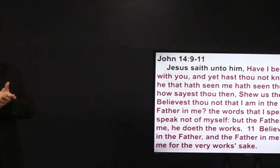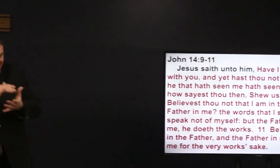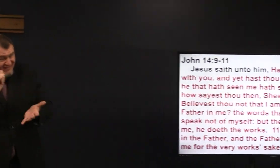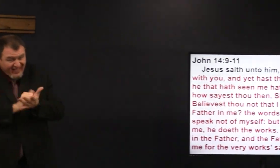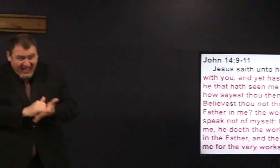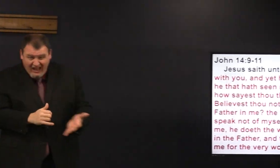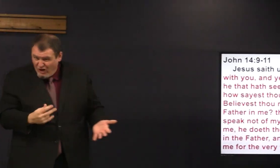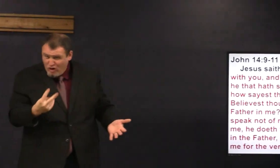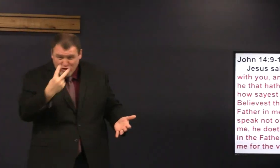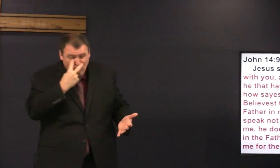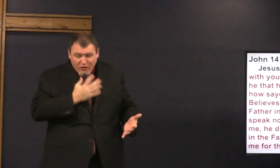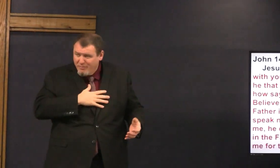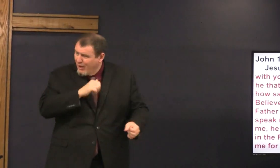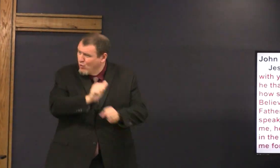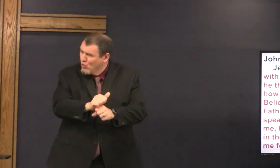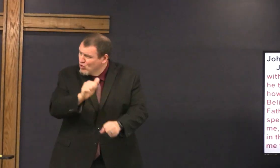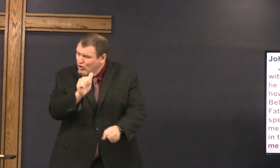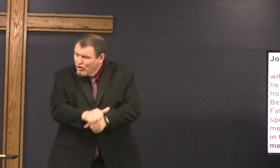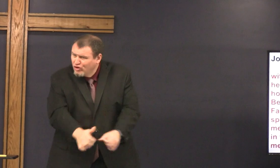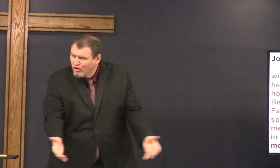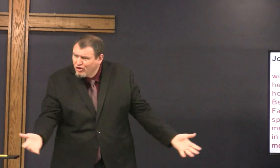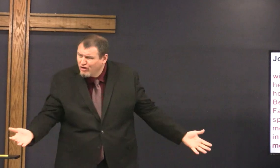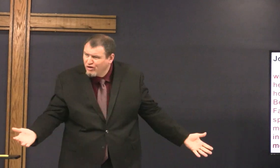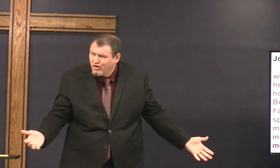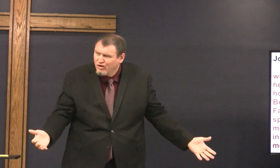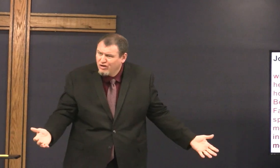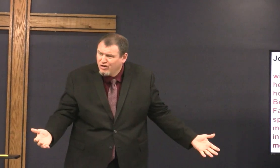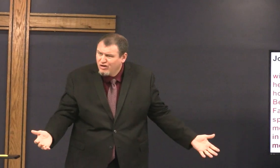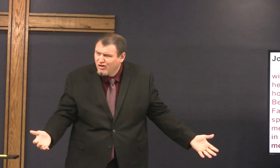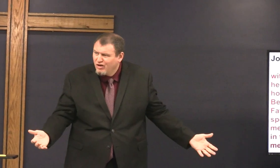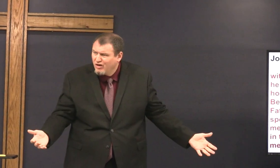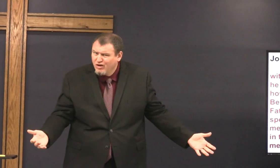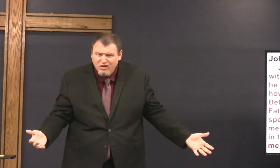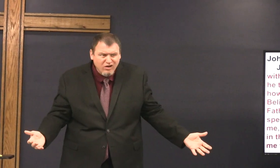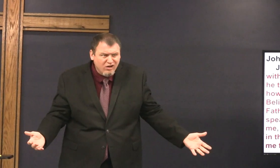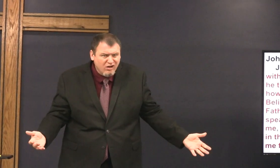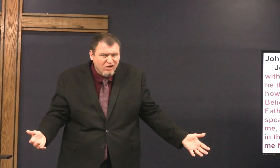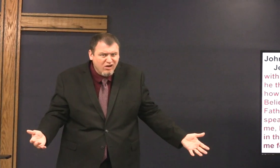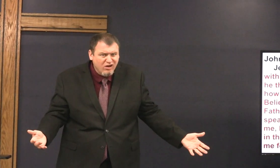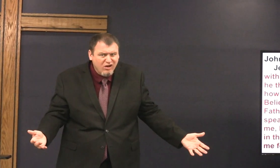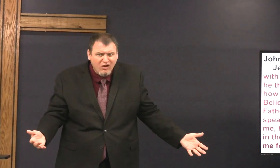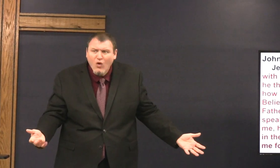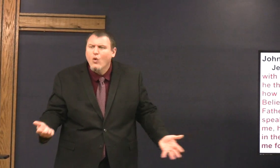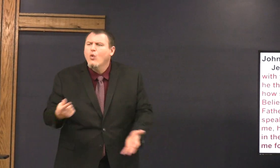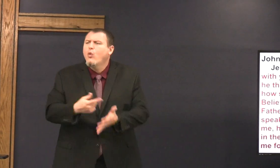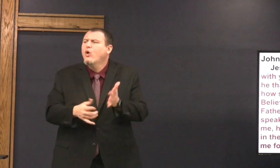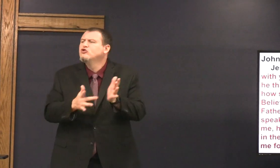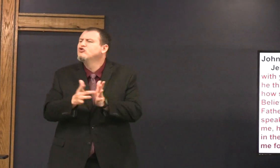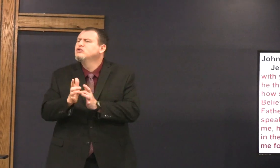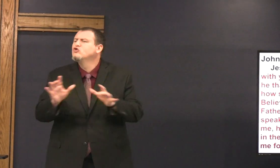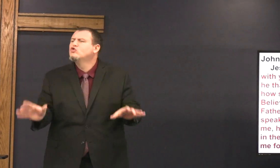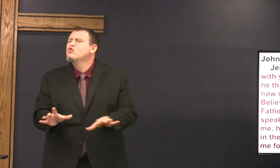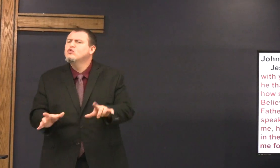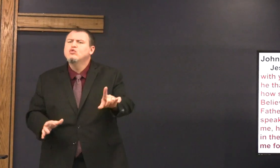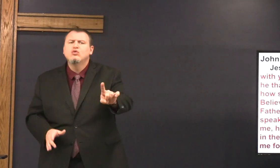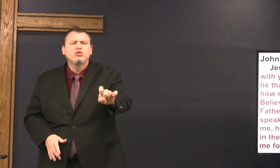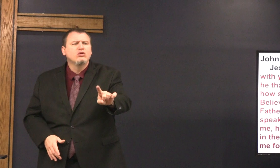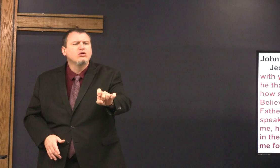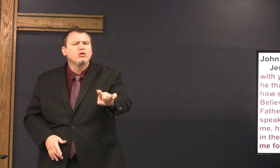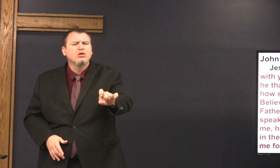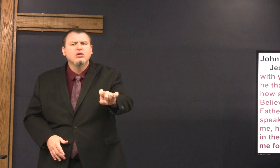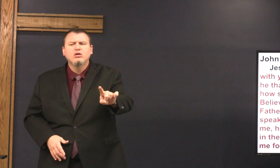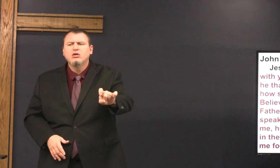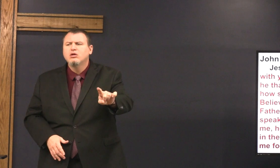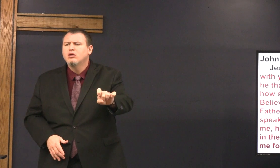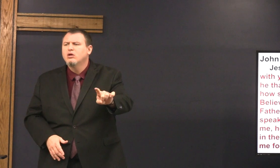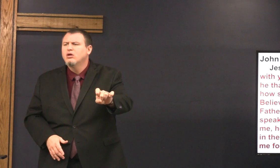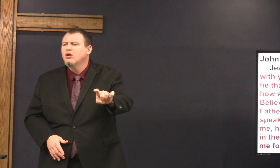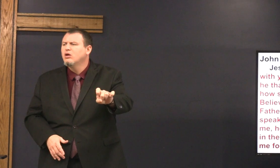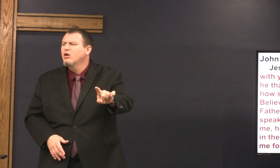and the father in me or else believe me for the very work's sake so what did Jesus do